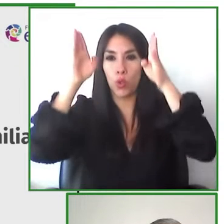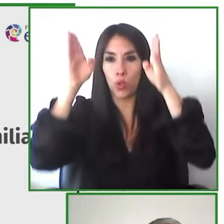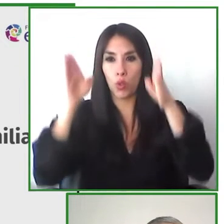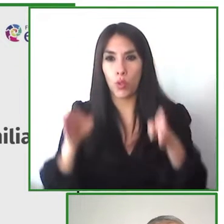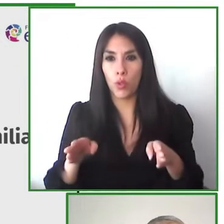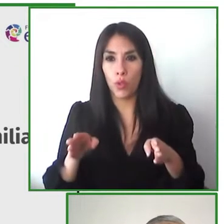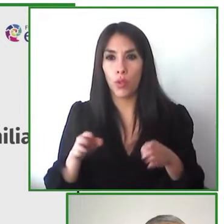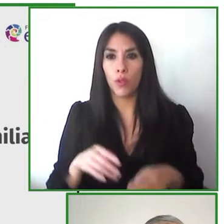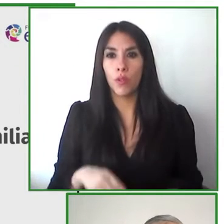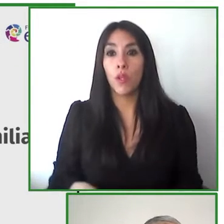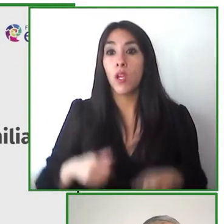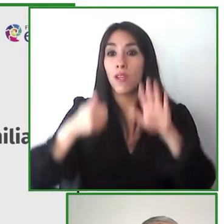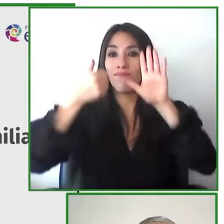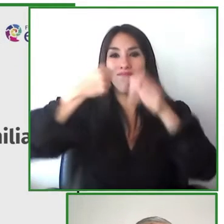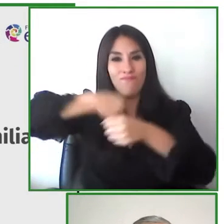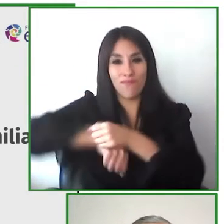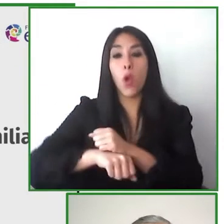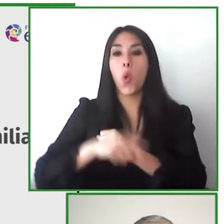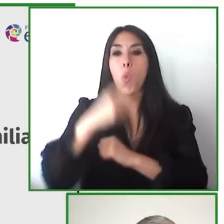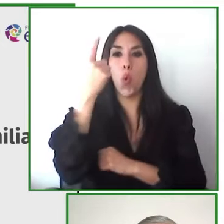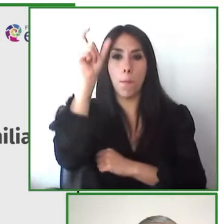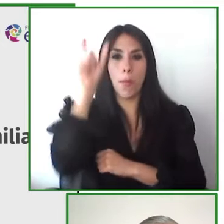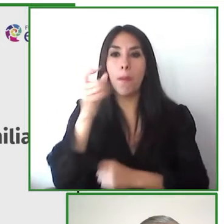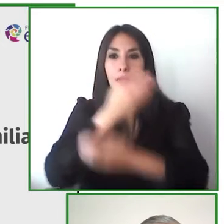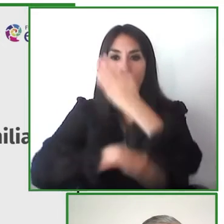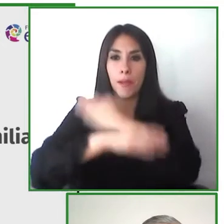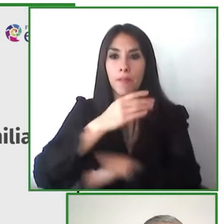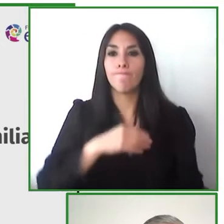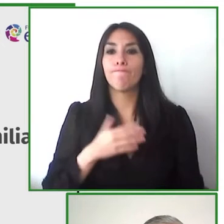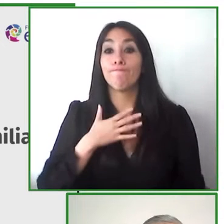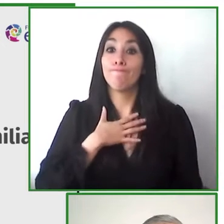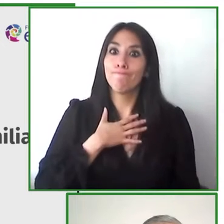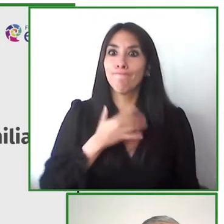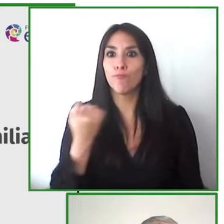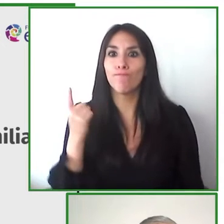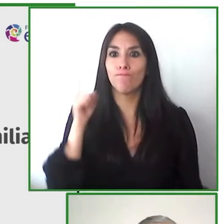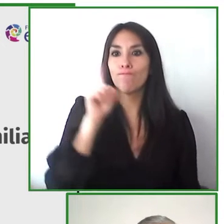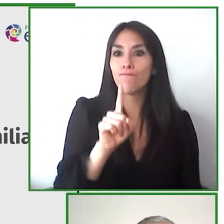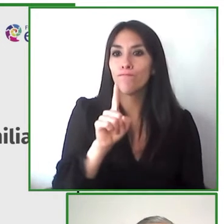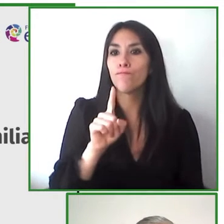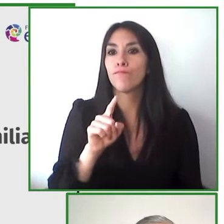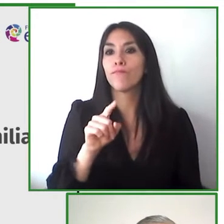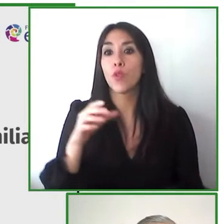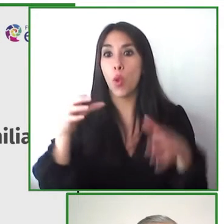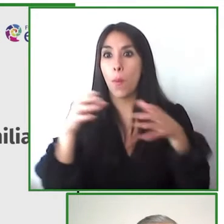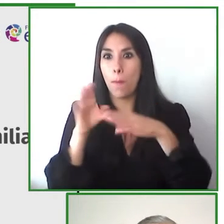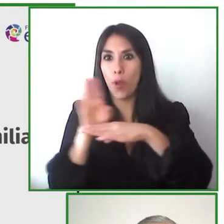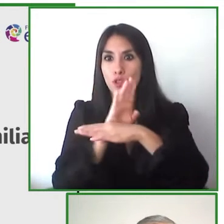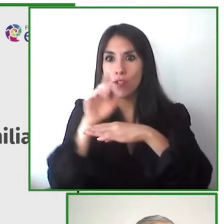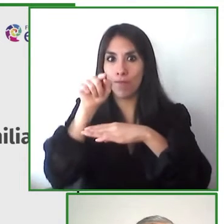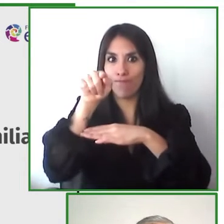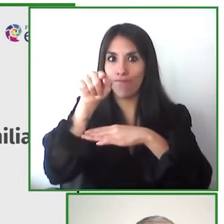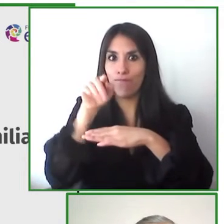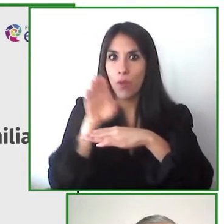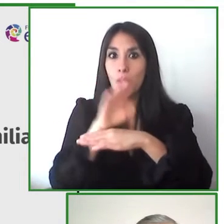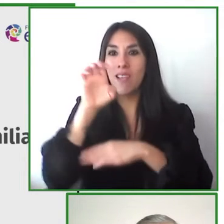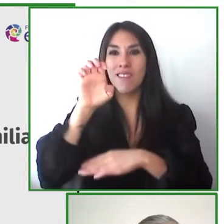we are the fundacion eres we work for the rights of people with disabilities and their